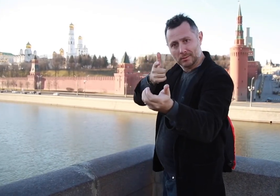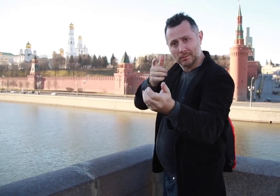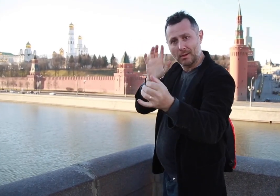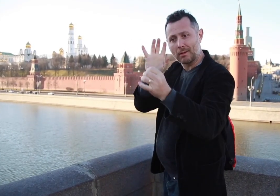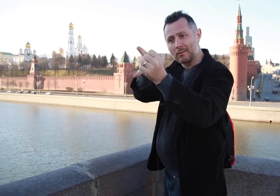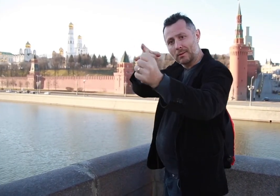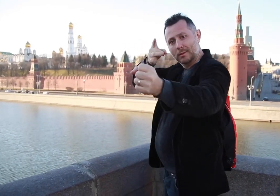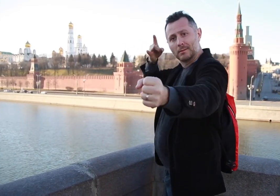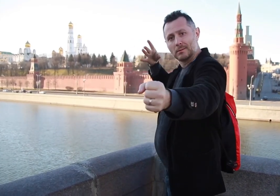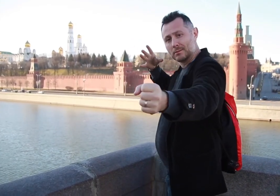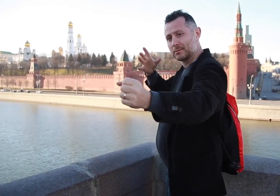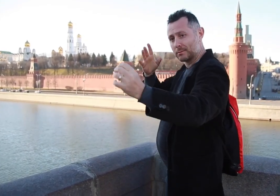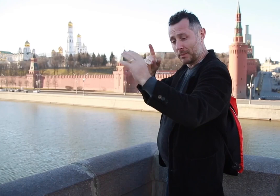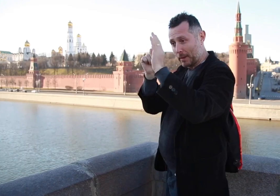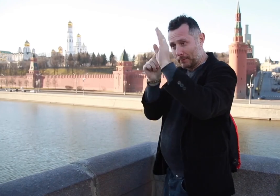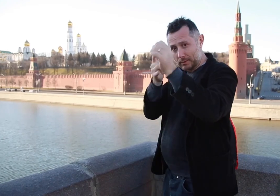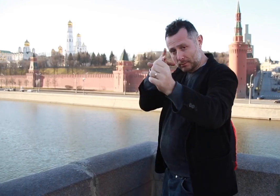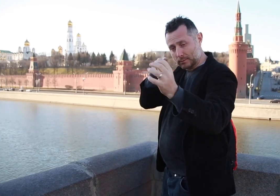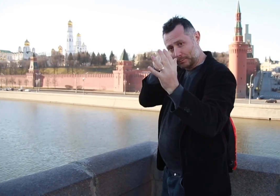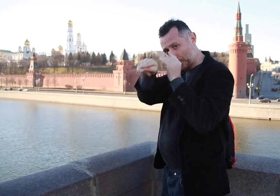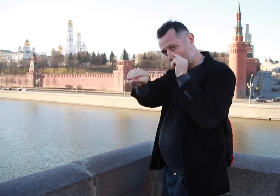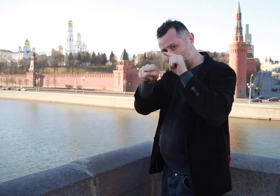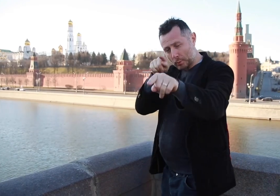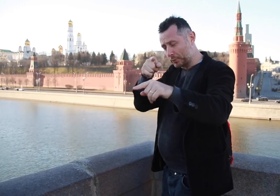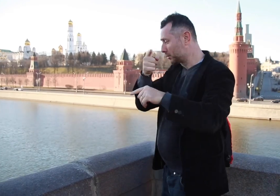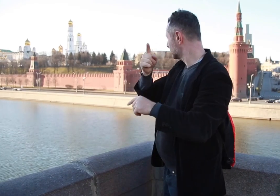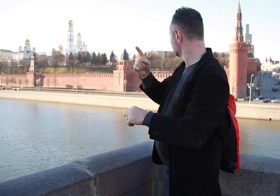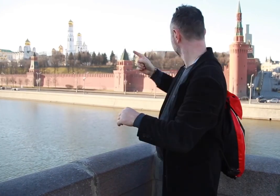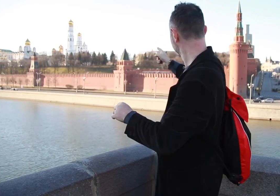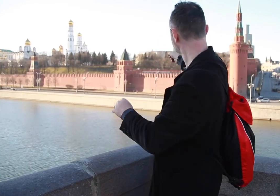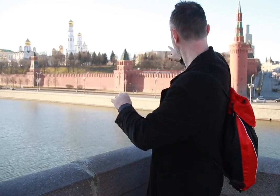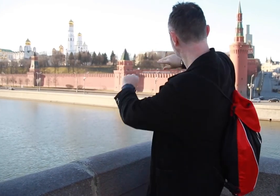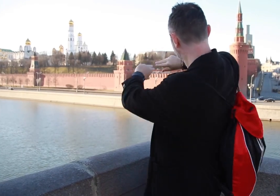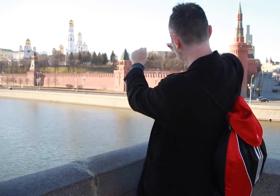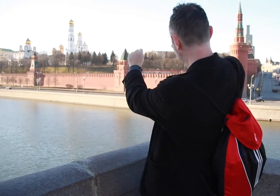were built with openings for cannons, arrows, and